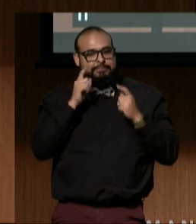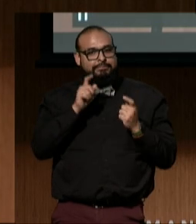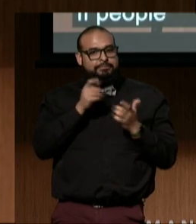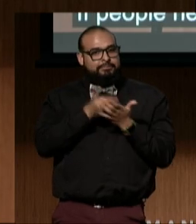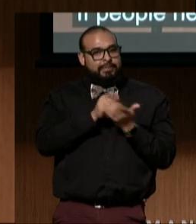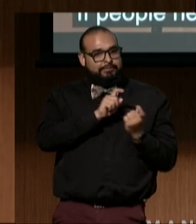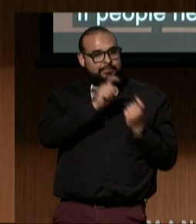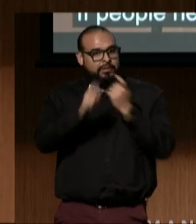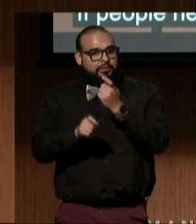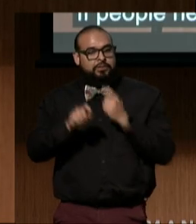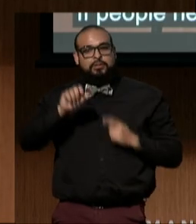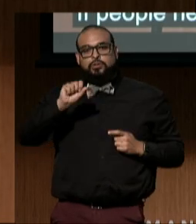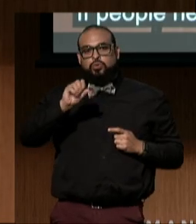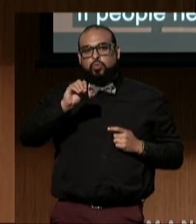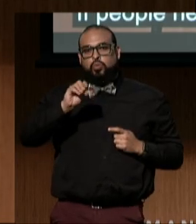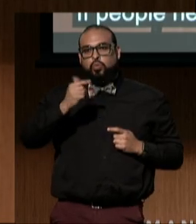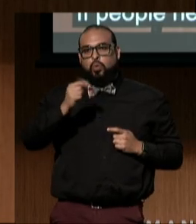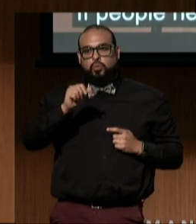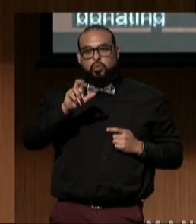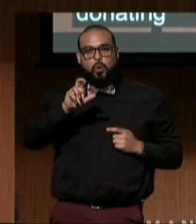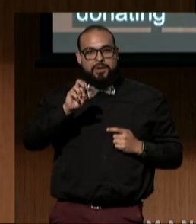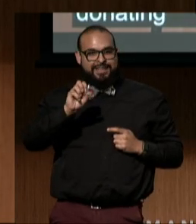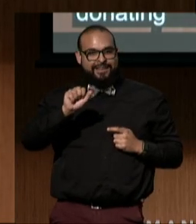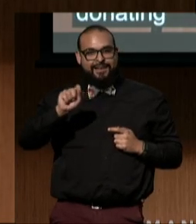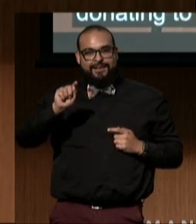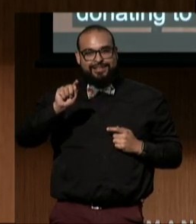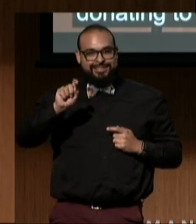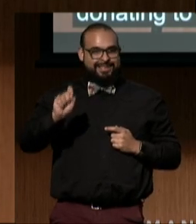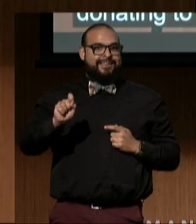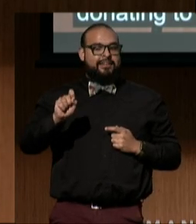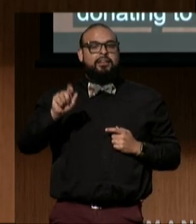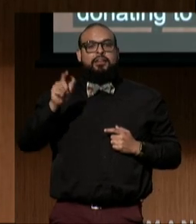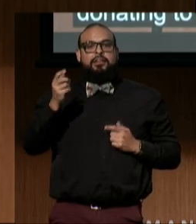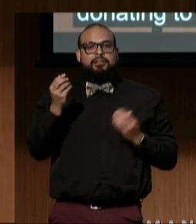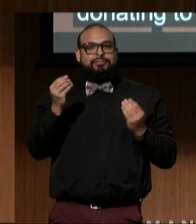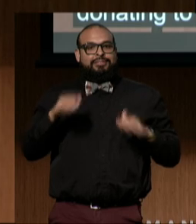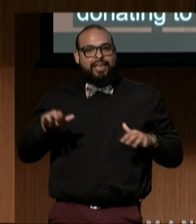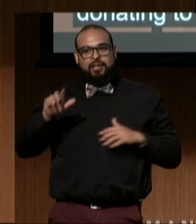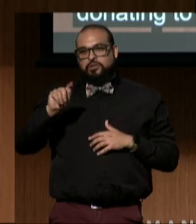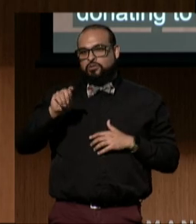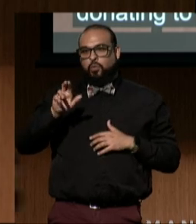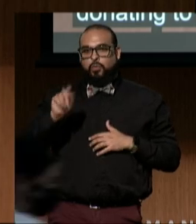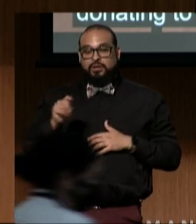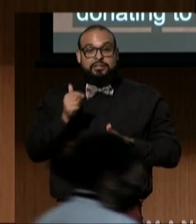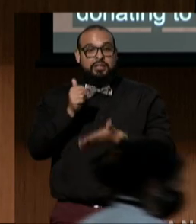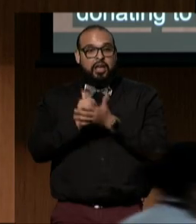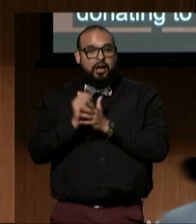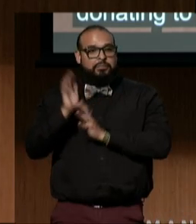to the Sogorea Te Land Trust to help the original people of this area